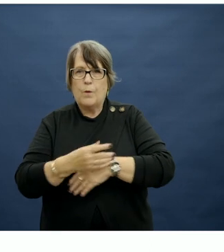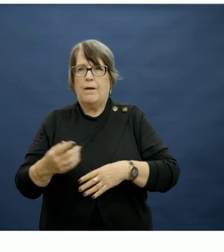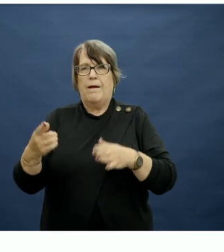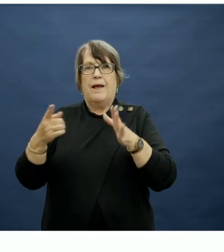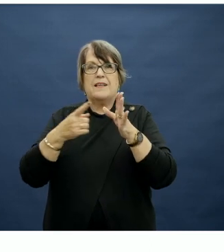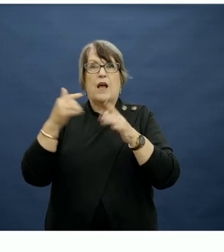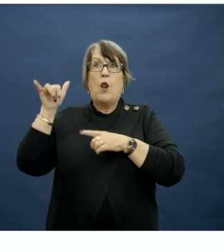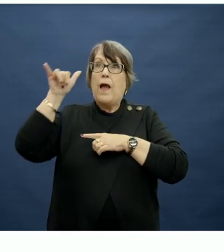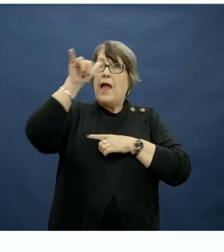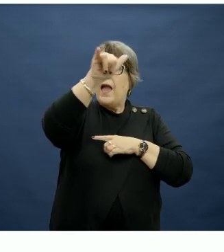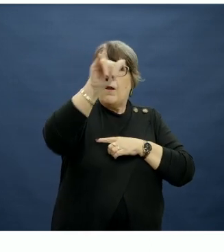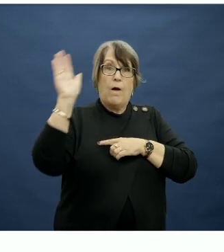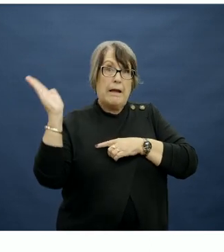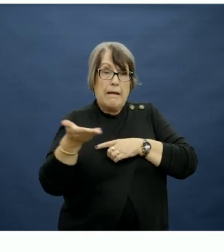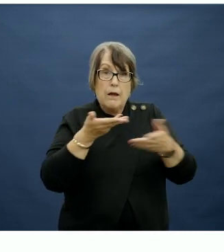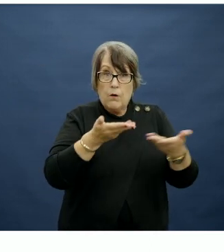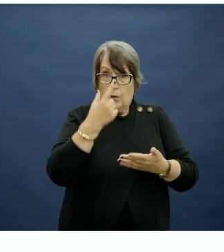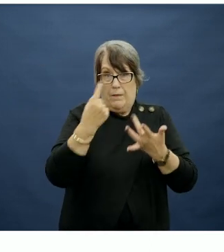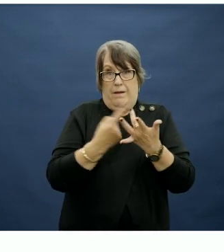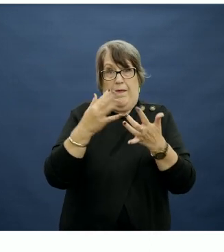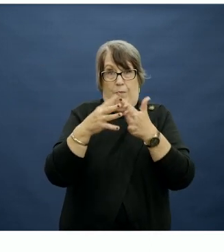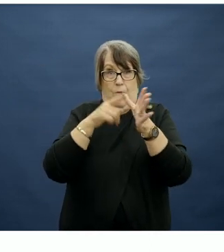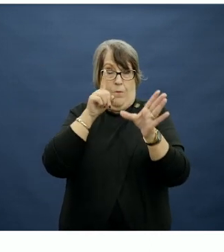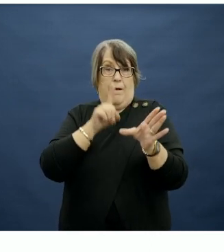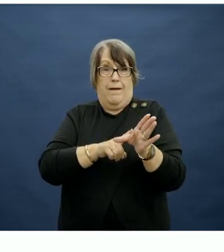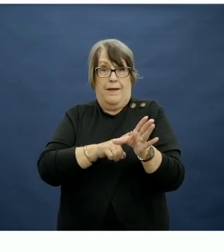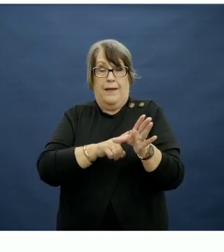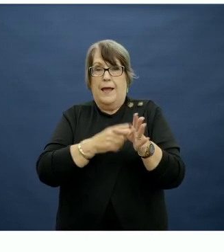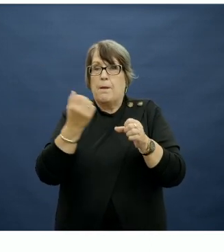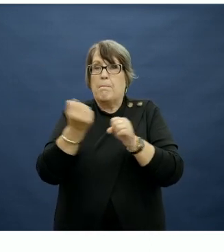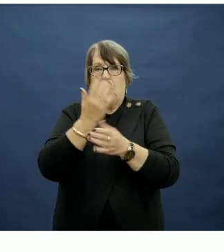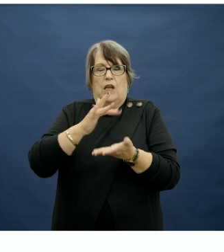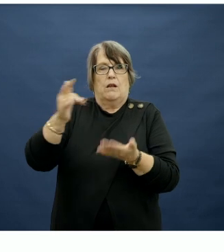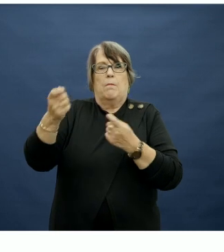services, that could be another way to look at centralised school food.